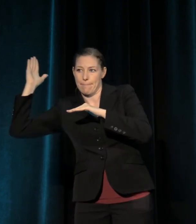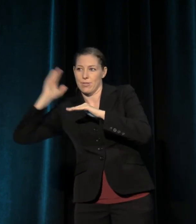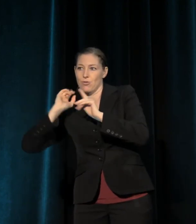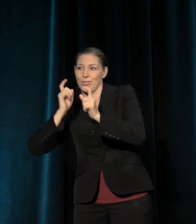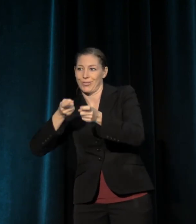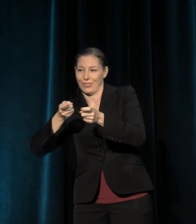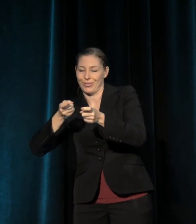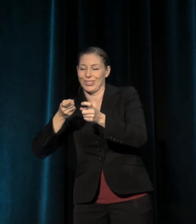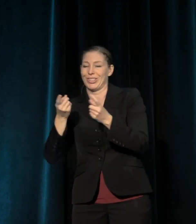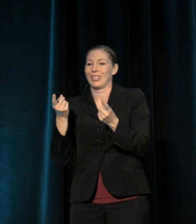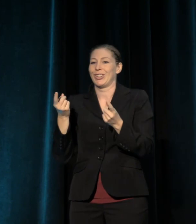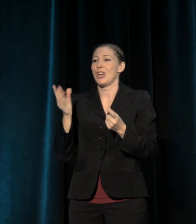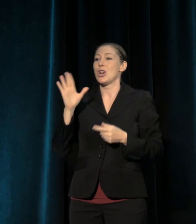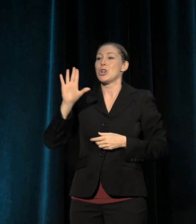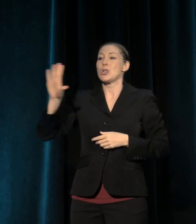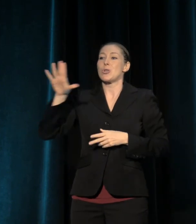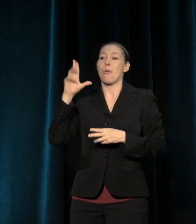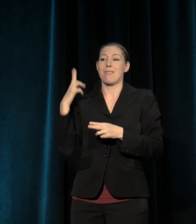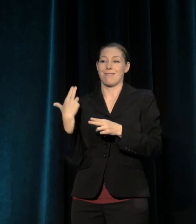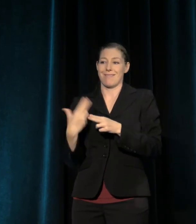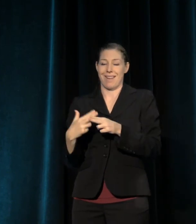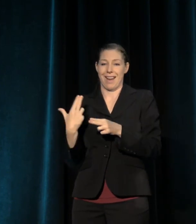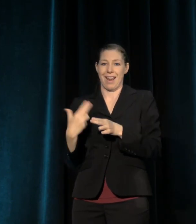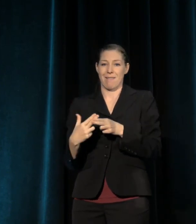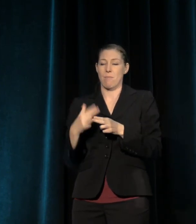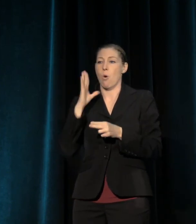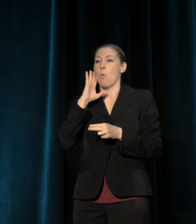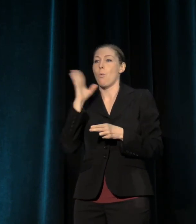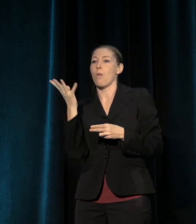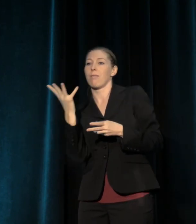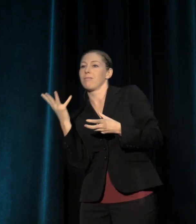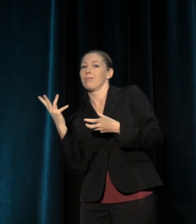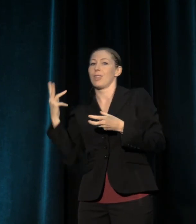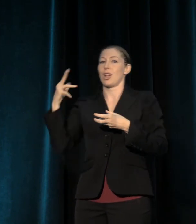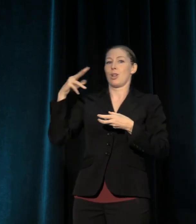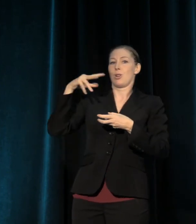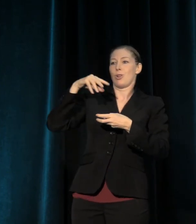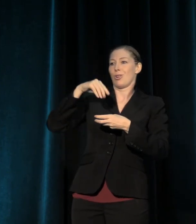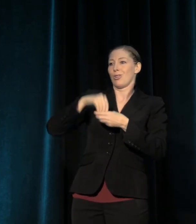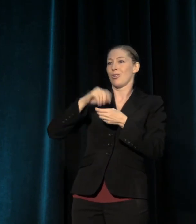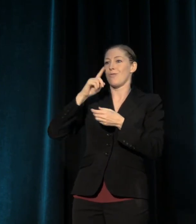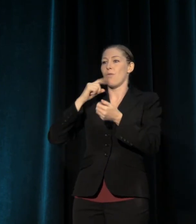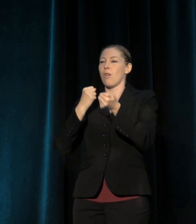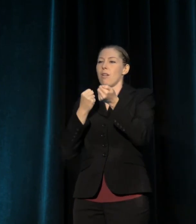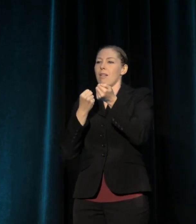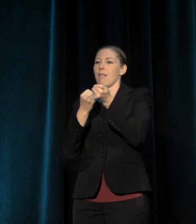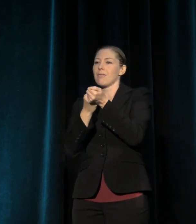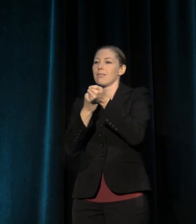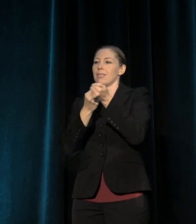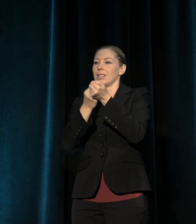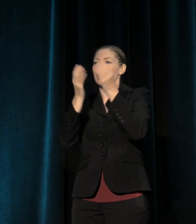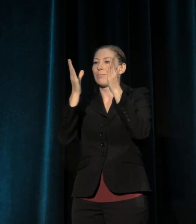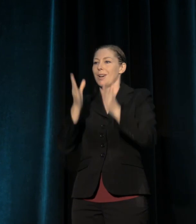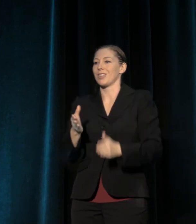then your name will be included as a sponsor in the published version of Tony Kushner's